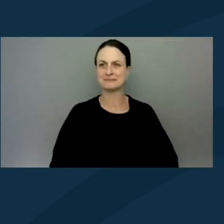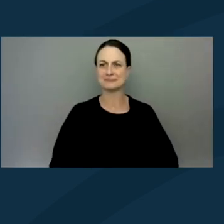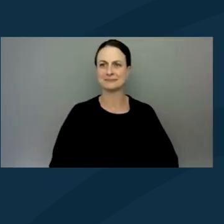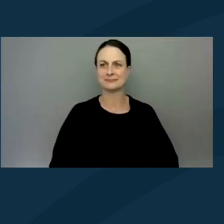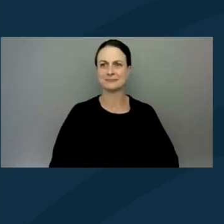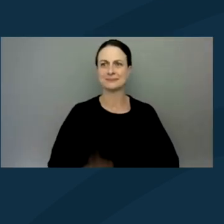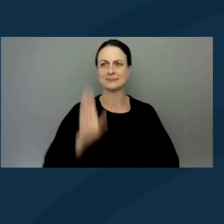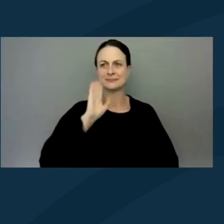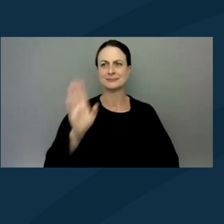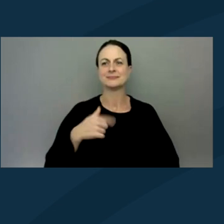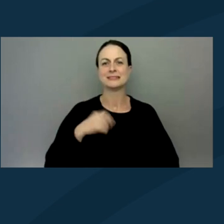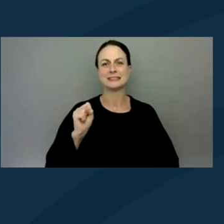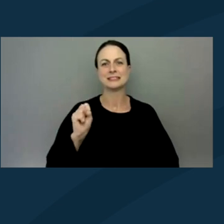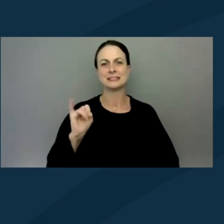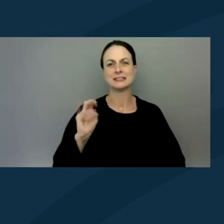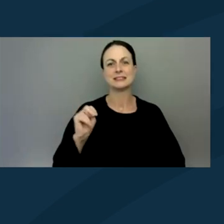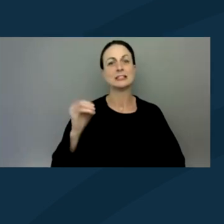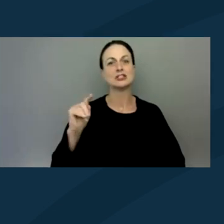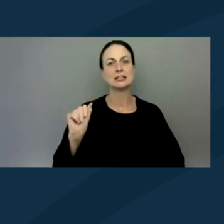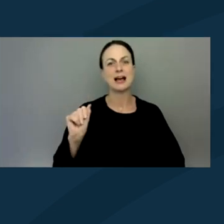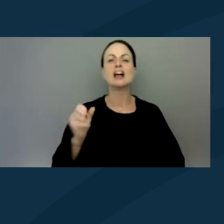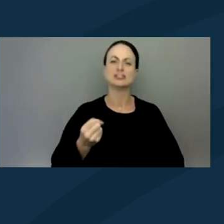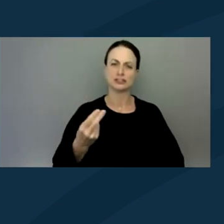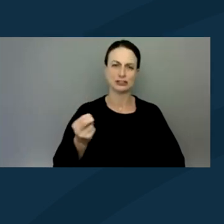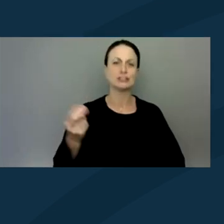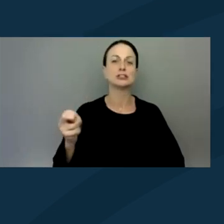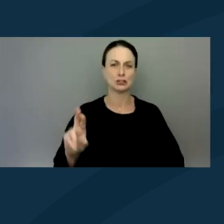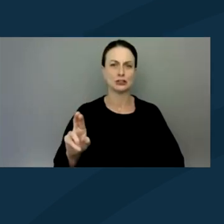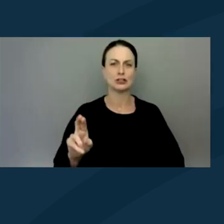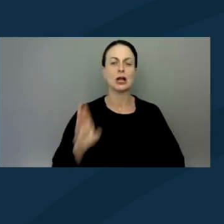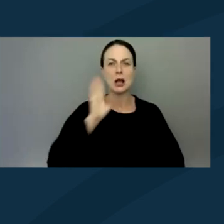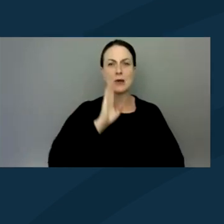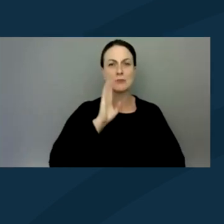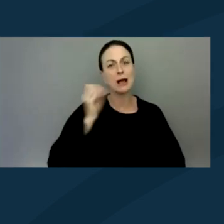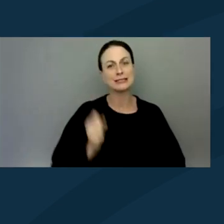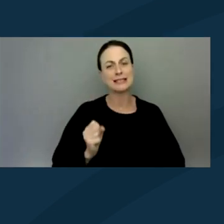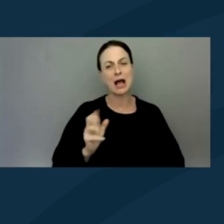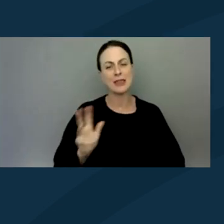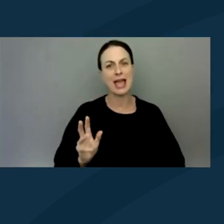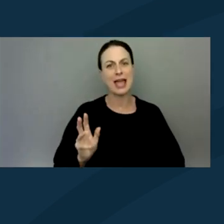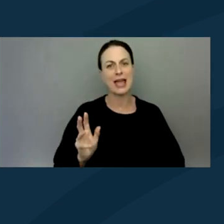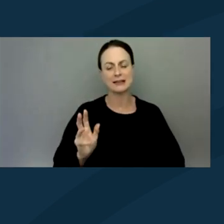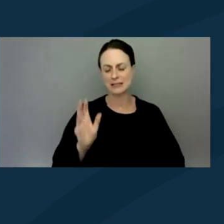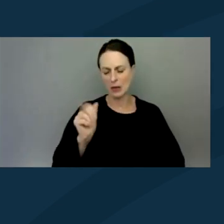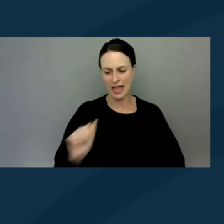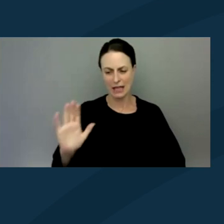Hi everyone, my name is Sinjita. I use she/her pronouns. And I'm a Brown South Asian disabled woman in my twenties with dark brown hair.